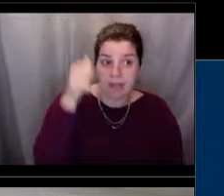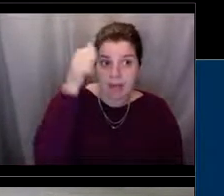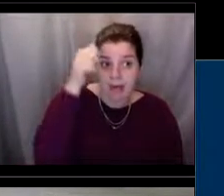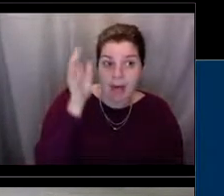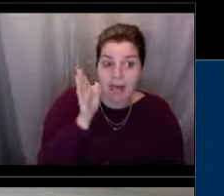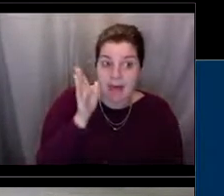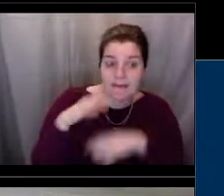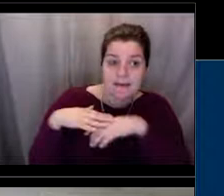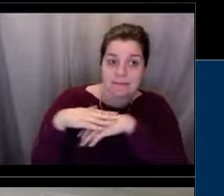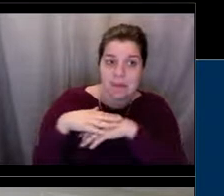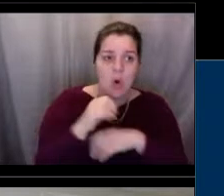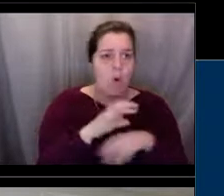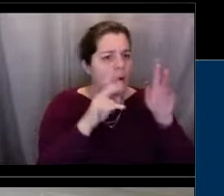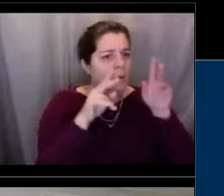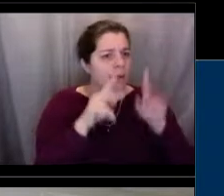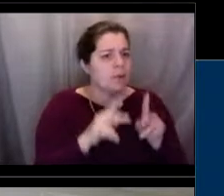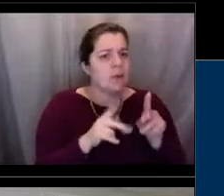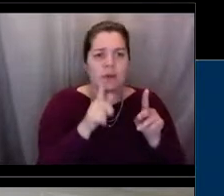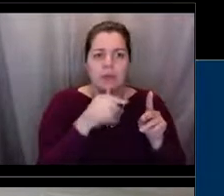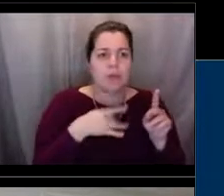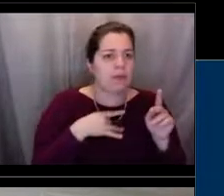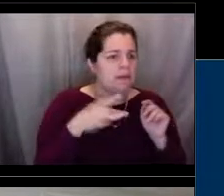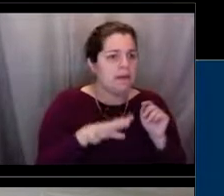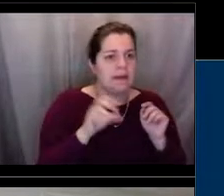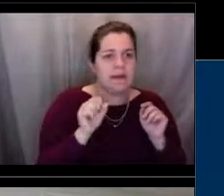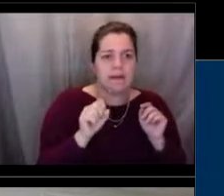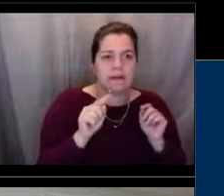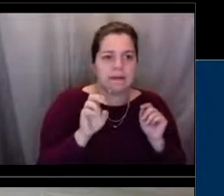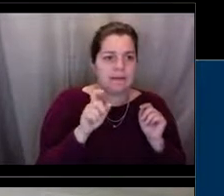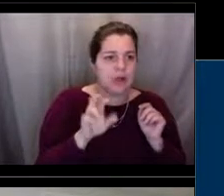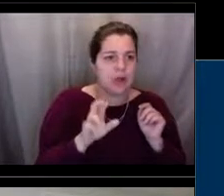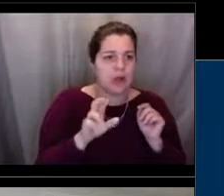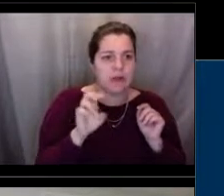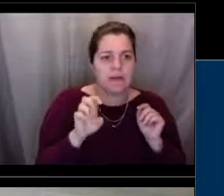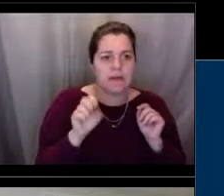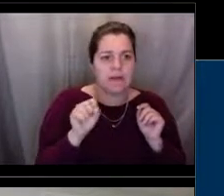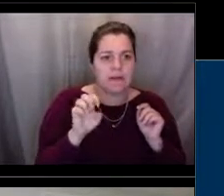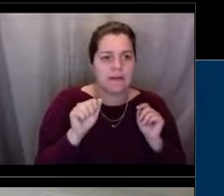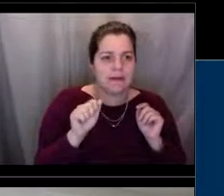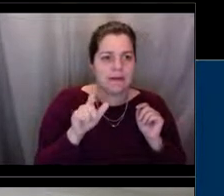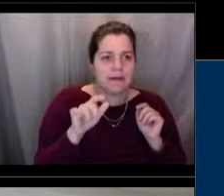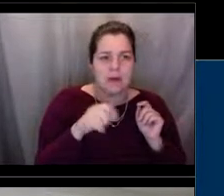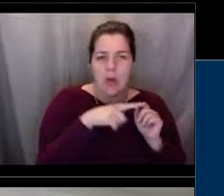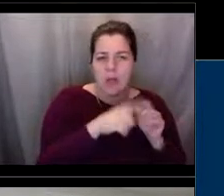Steller sea lions and wanted to kill him? You know, so those are types of things we look for in our investigations.